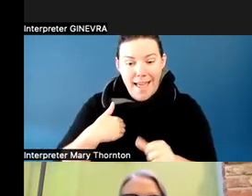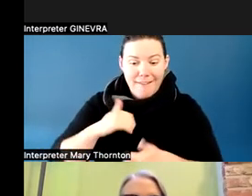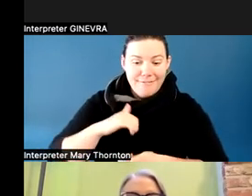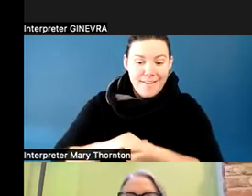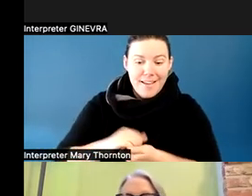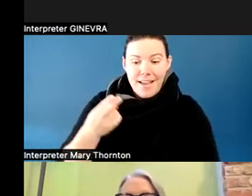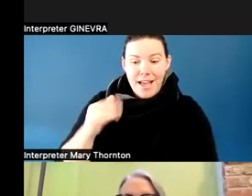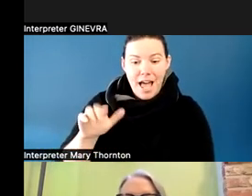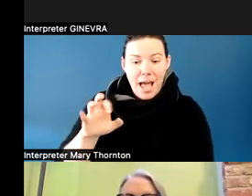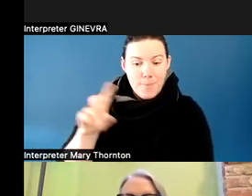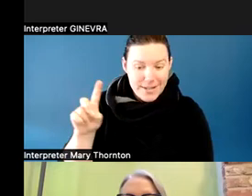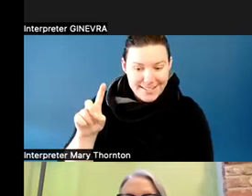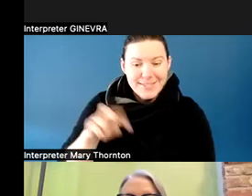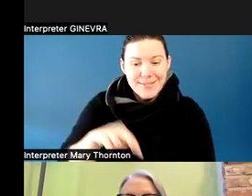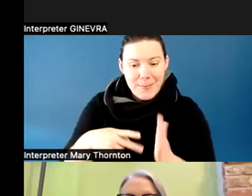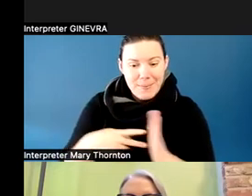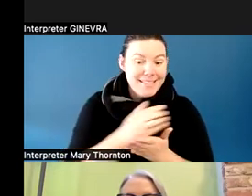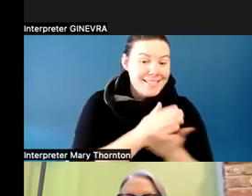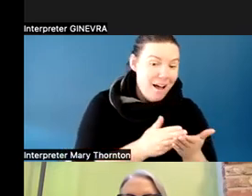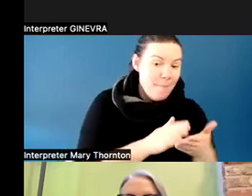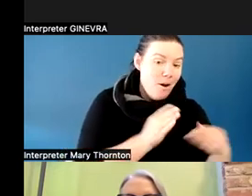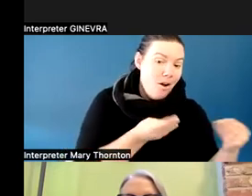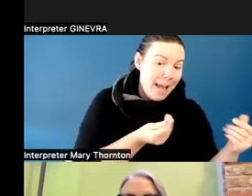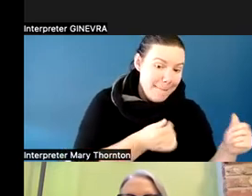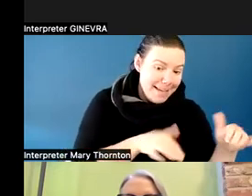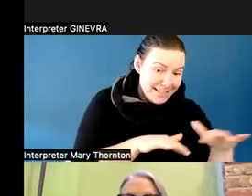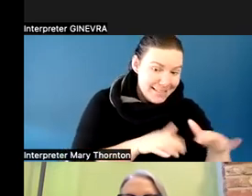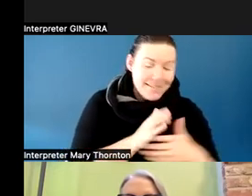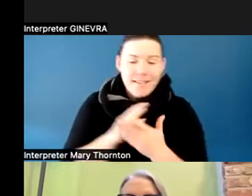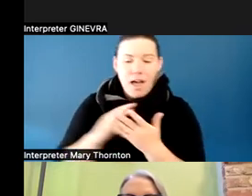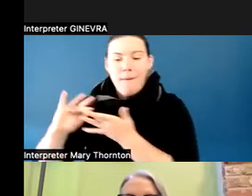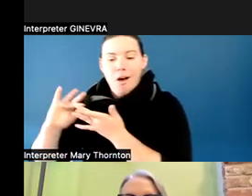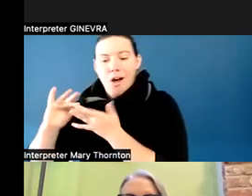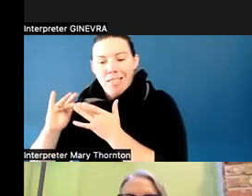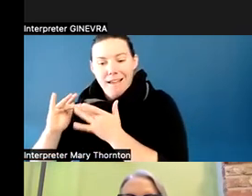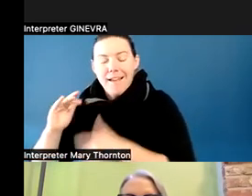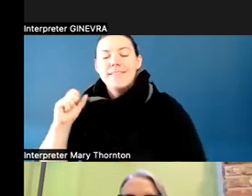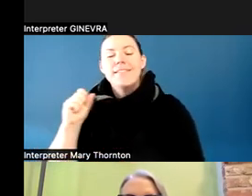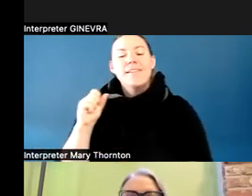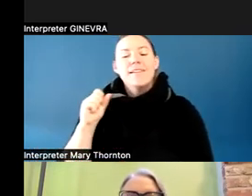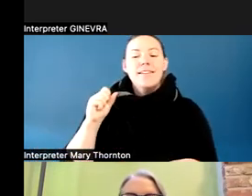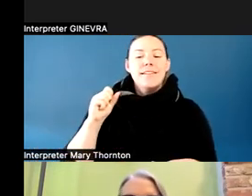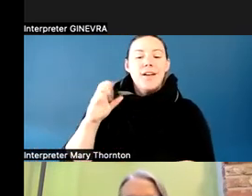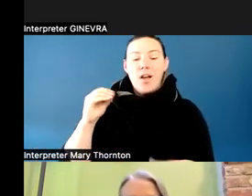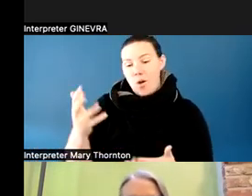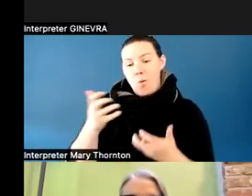And one of my colleagues might speak a little bit later about some of the benefits we realized of having some components online,